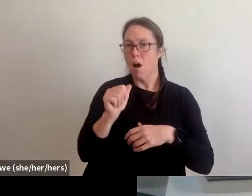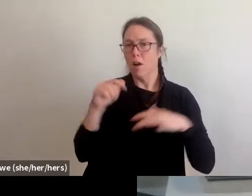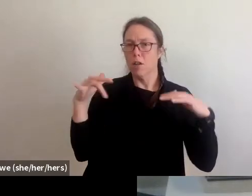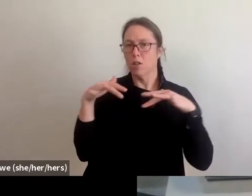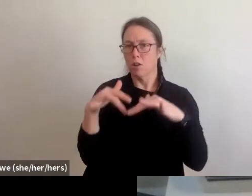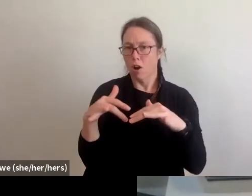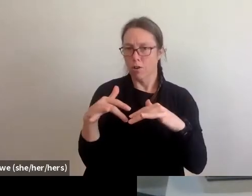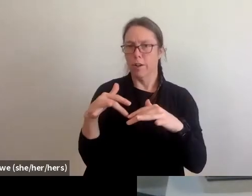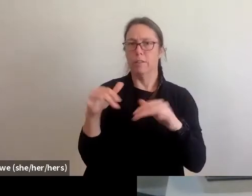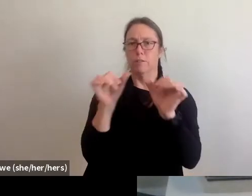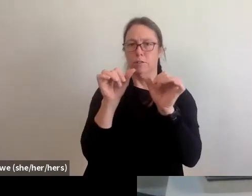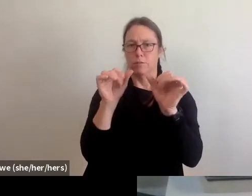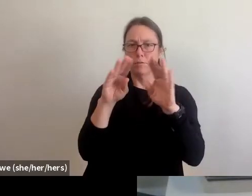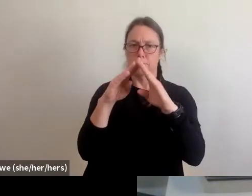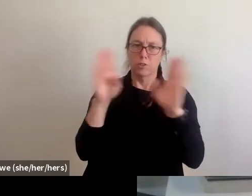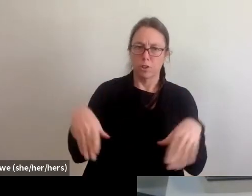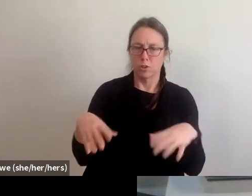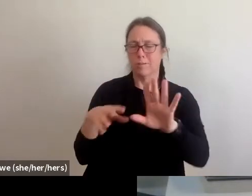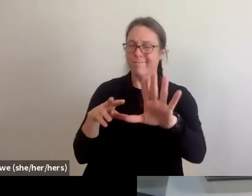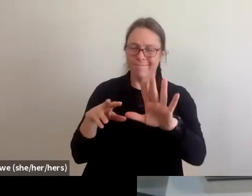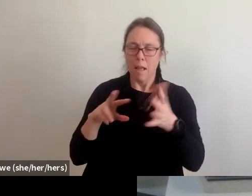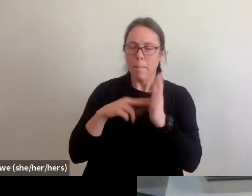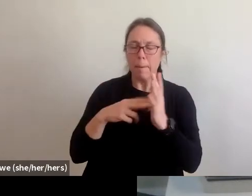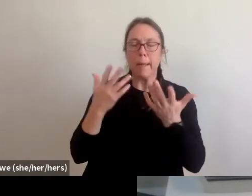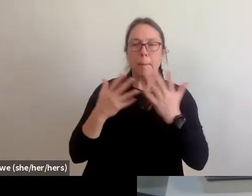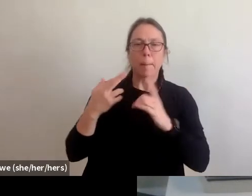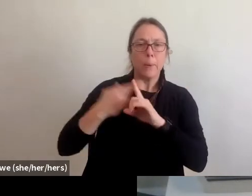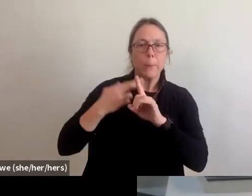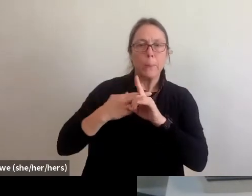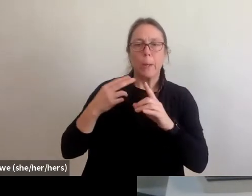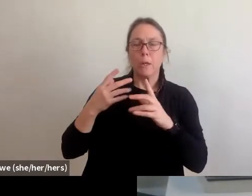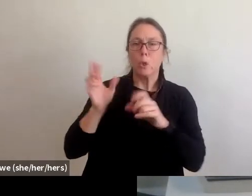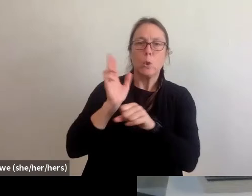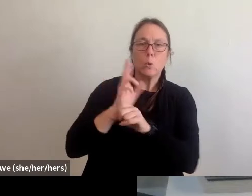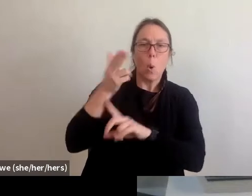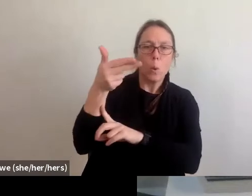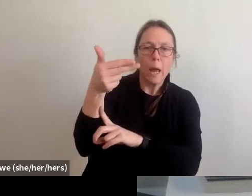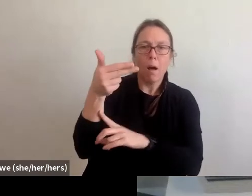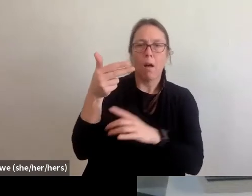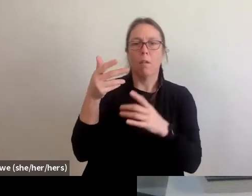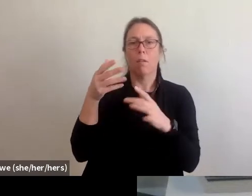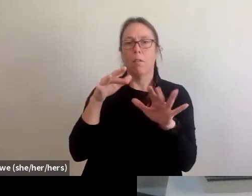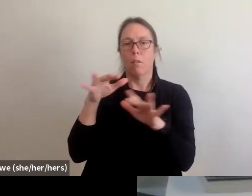with a door for survivors to stay in. And that's mostly come in the form of hotels